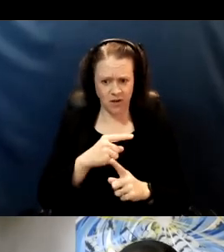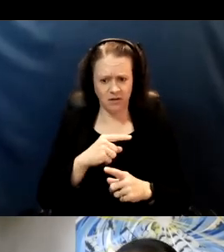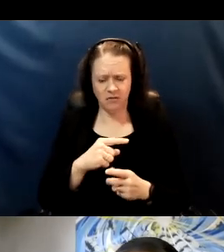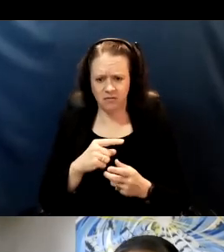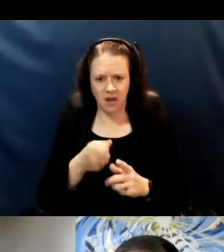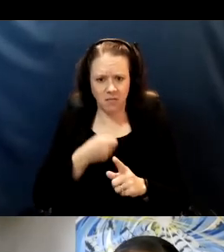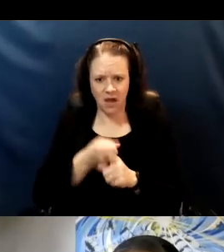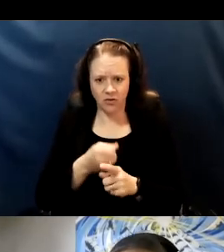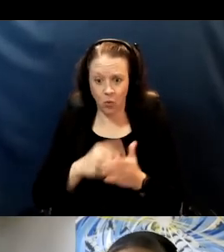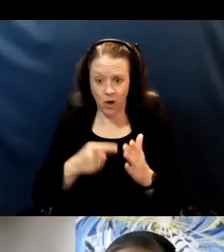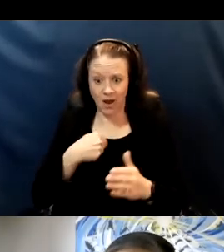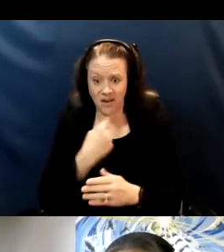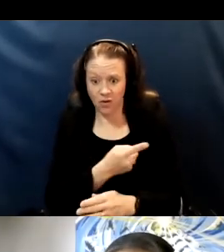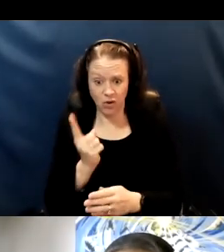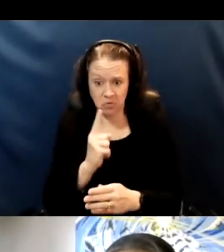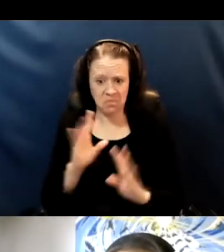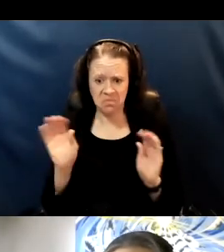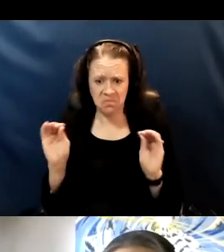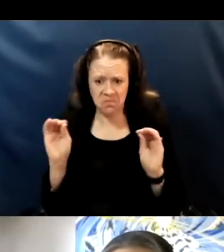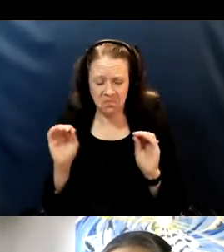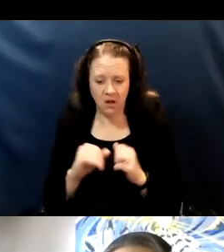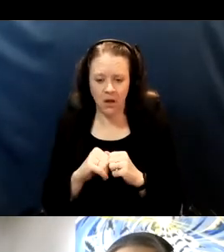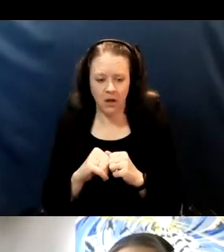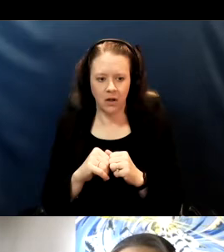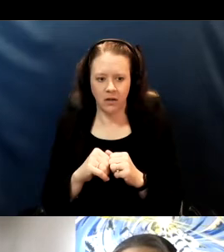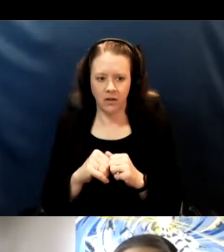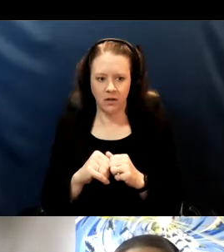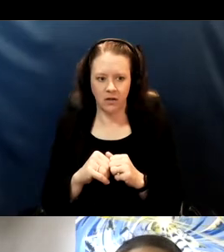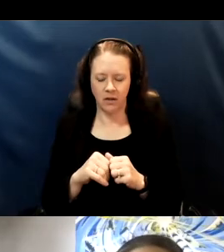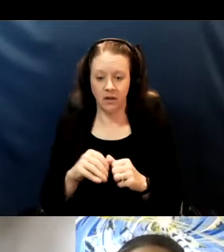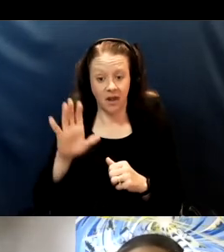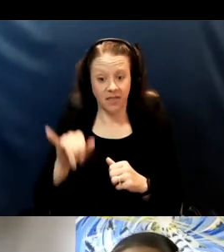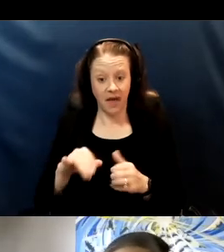In my opinion, they don't very much. They tell us that we need to continue